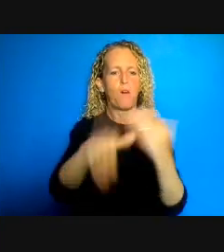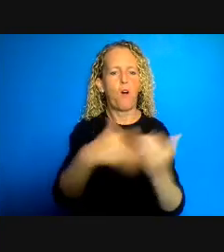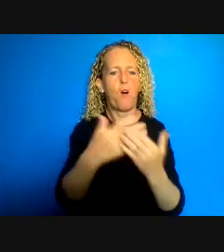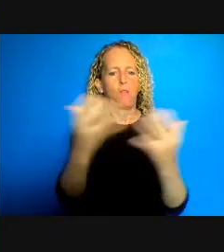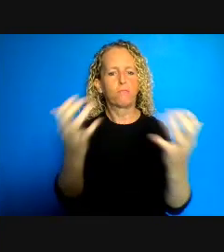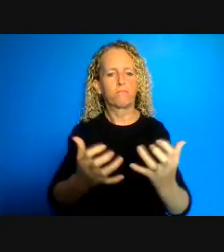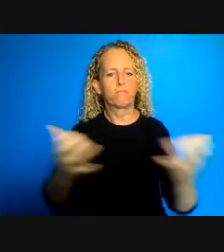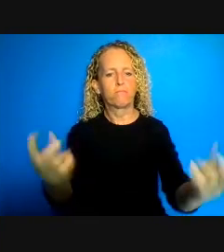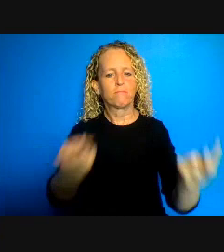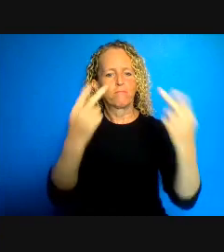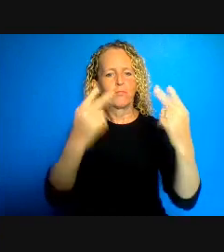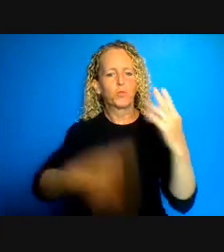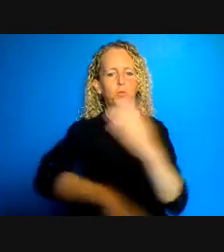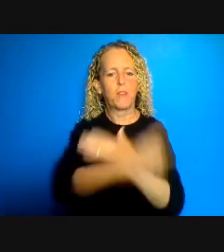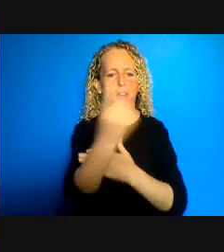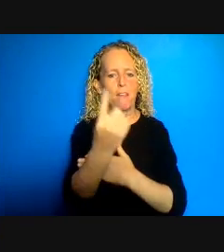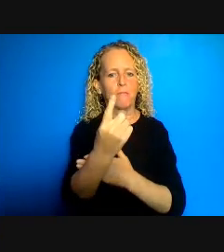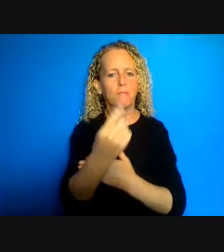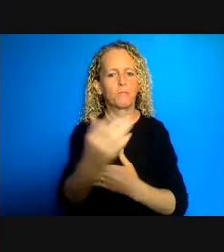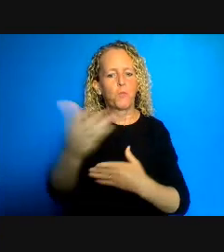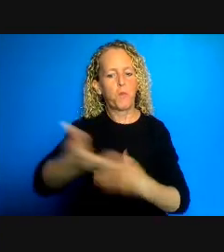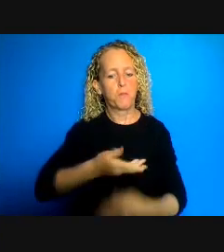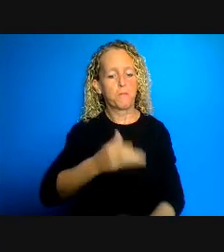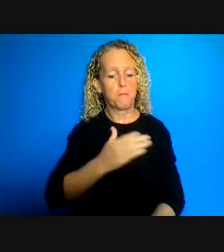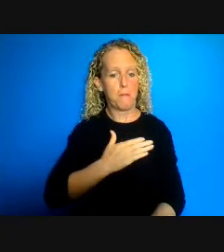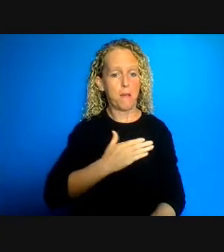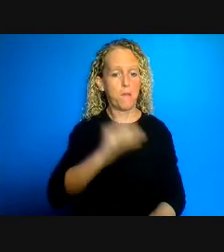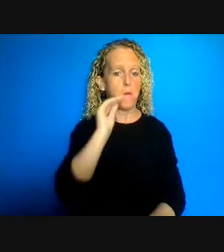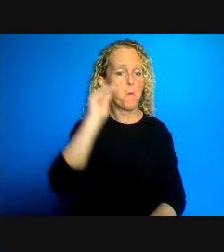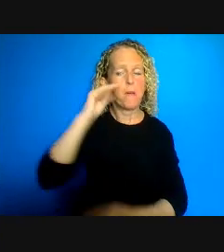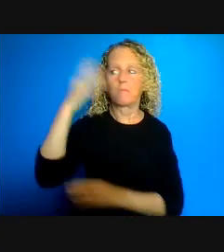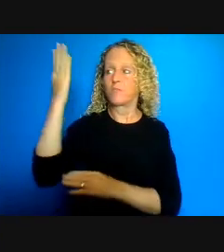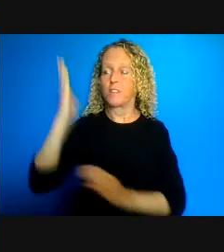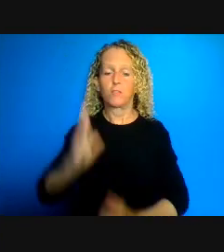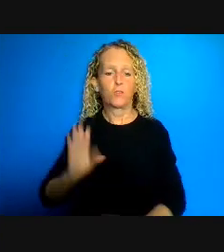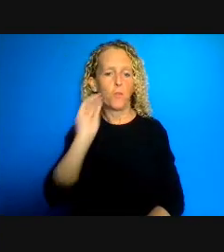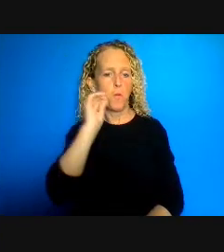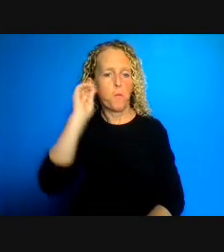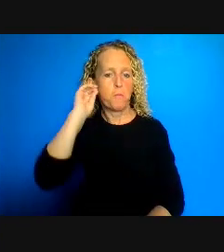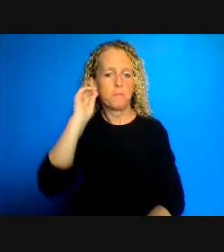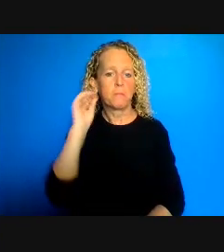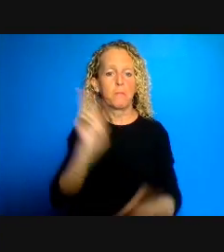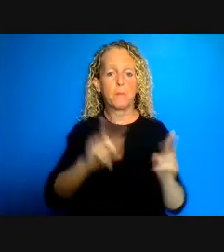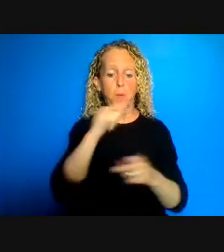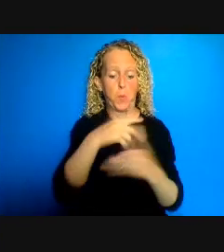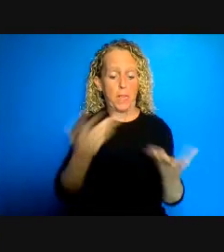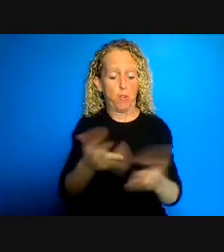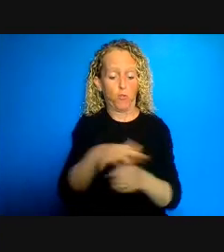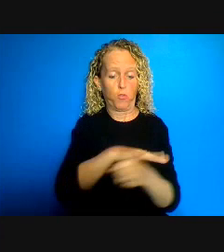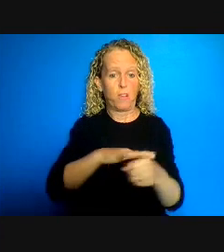the homes of the panelists those who are near and far and I say far because I